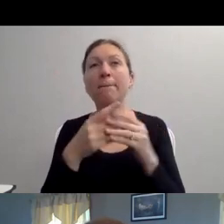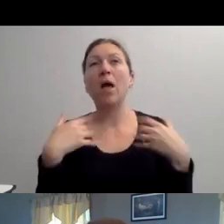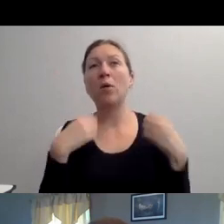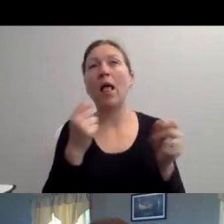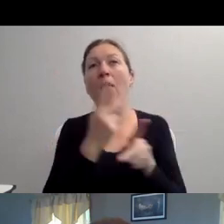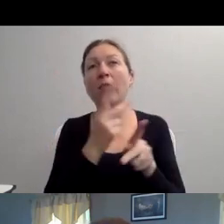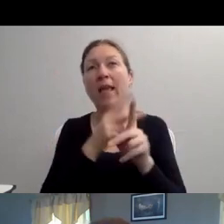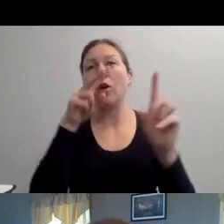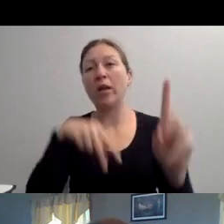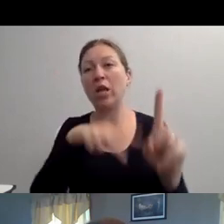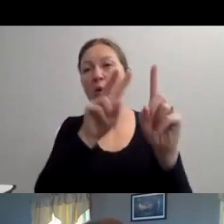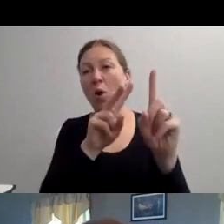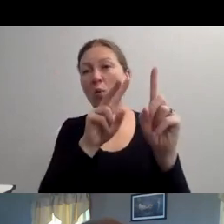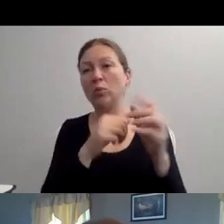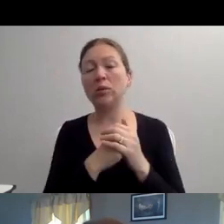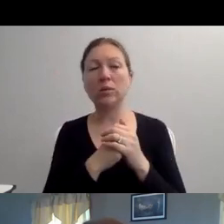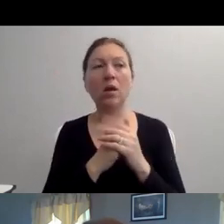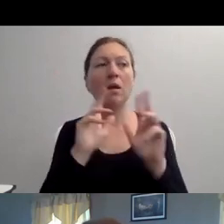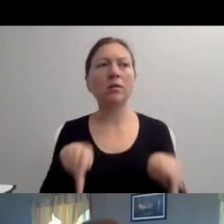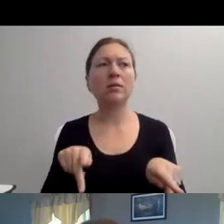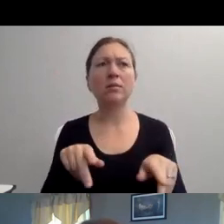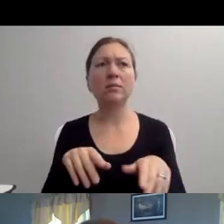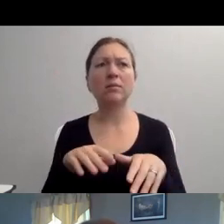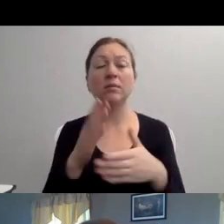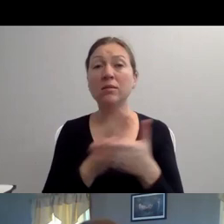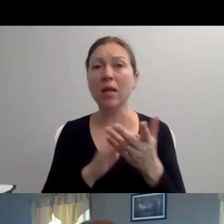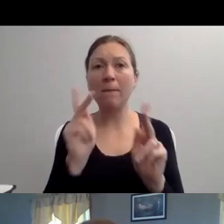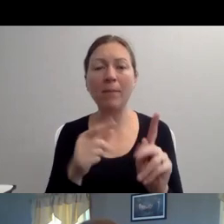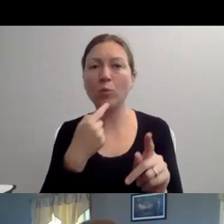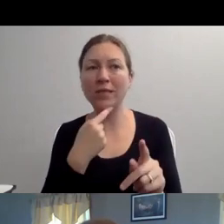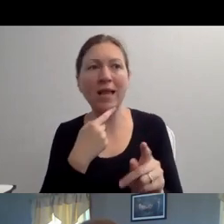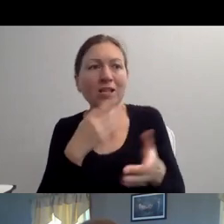. KNOW WHY THE RULES WE COVERED TODAY MATTER TODAY. TELL THE STORIES THAT MATTER TO THE DISABILITY COMMUNITY.